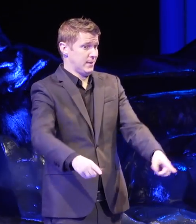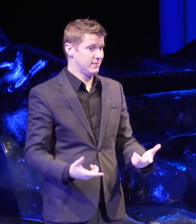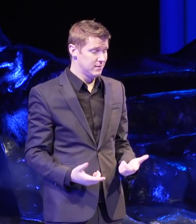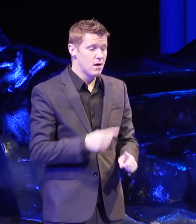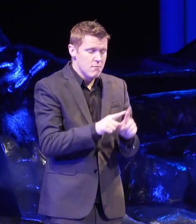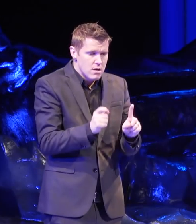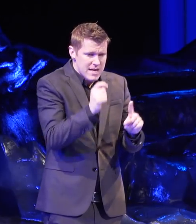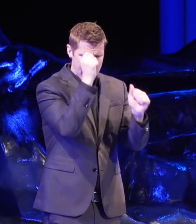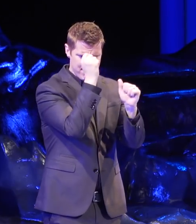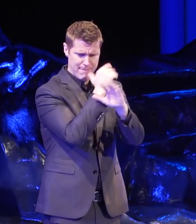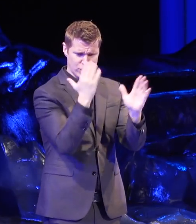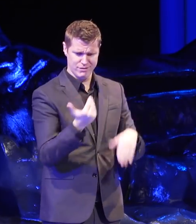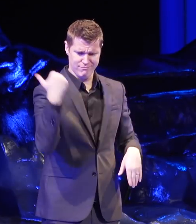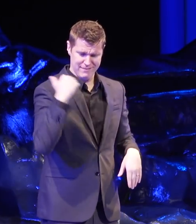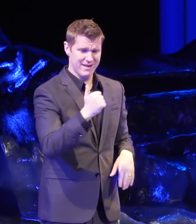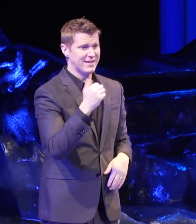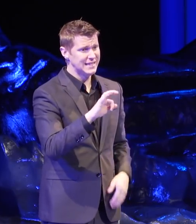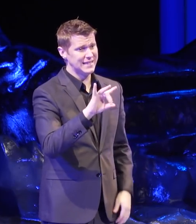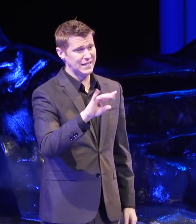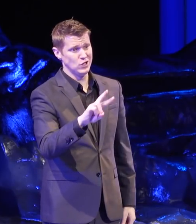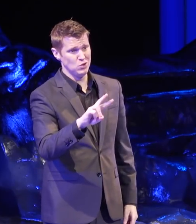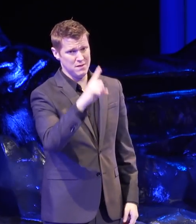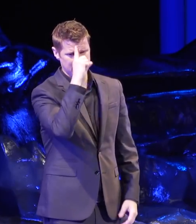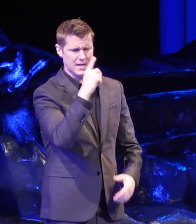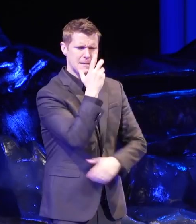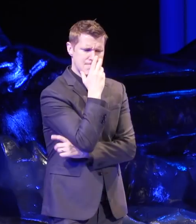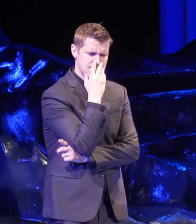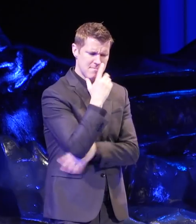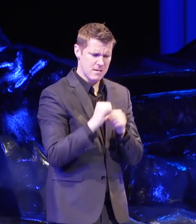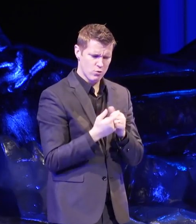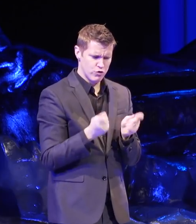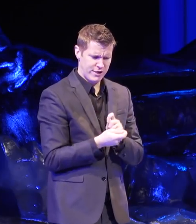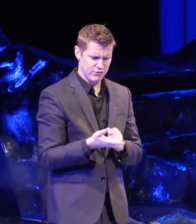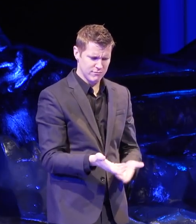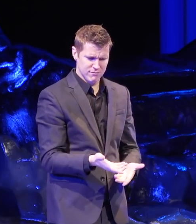But imagine being back in 1982 and thinking how are you gonna change this?